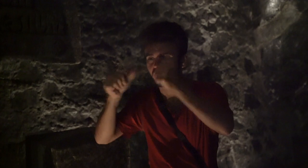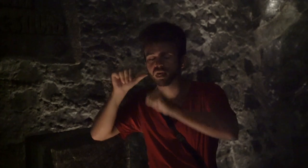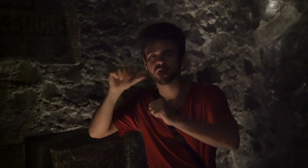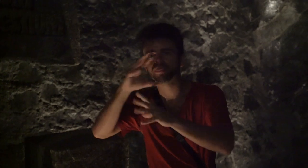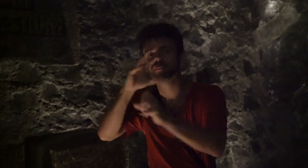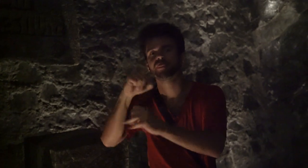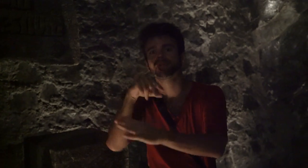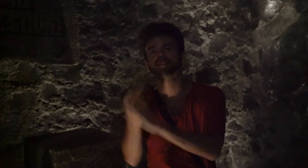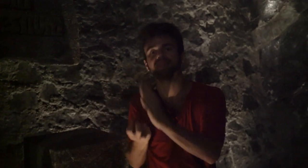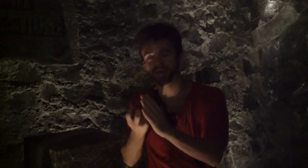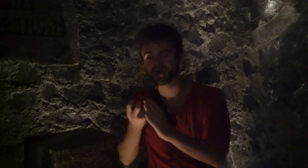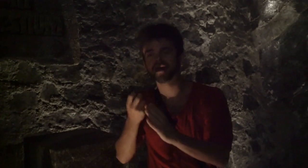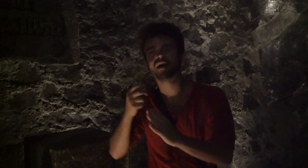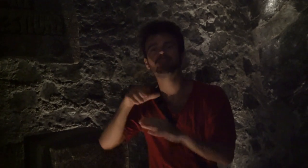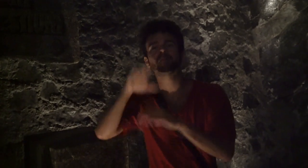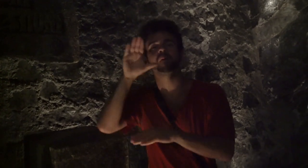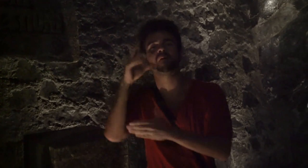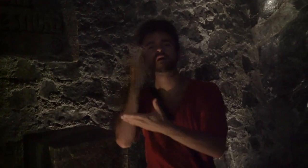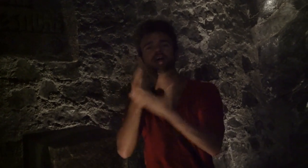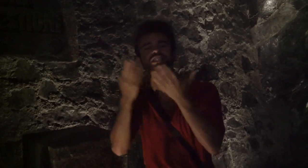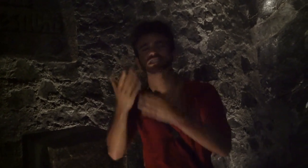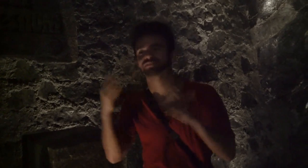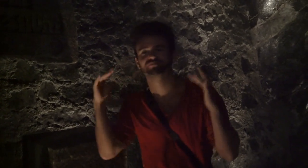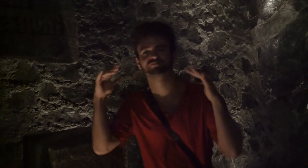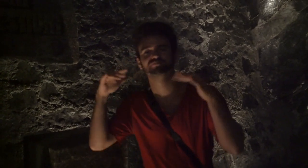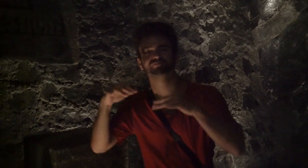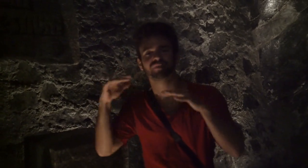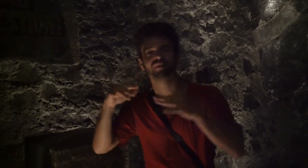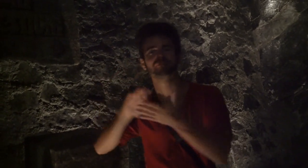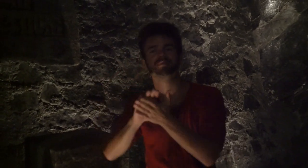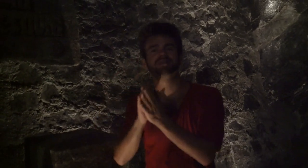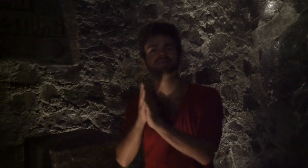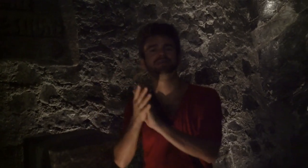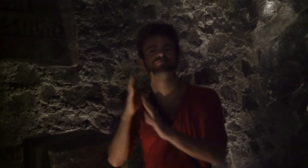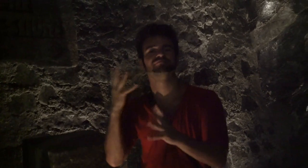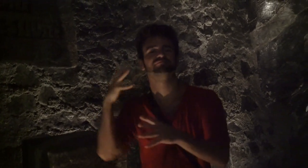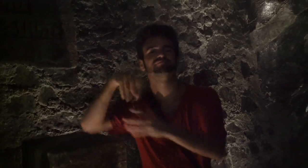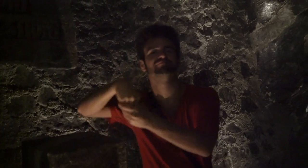Thus, there were more artists coming in and carving many salt statues here.